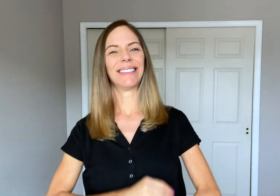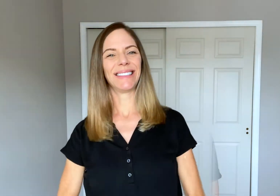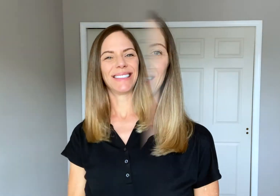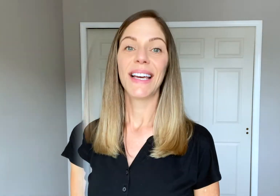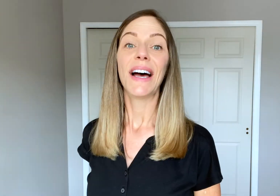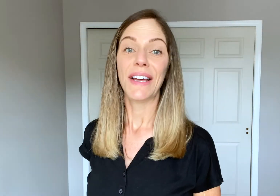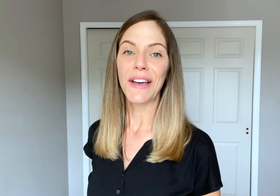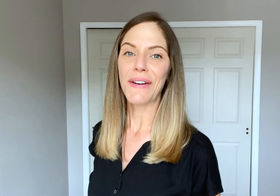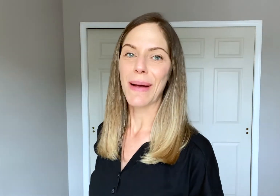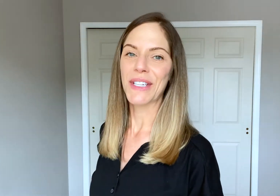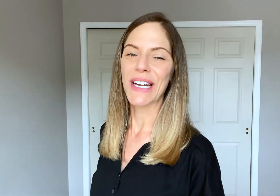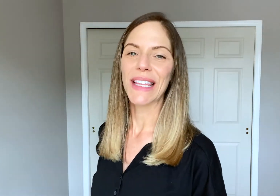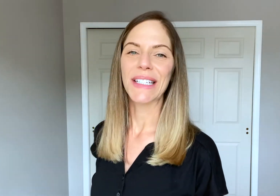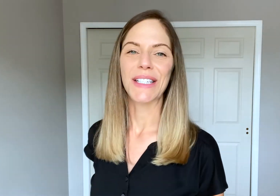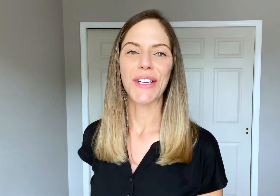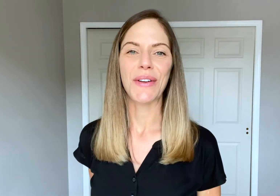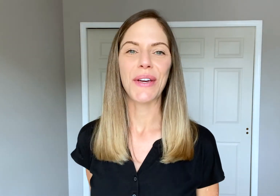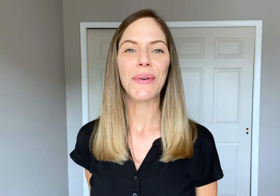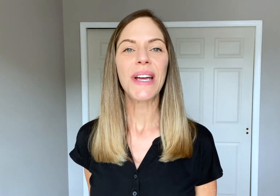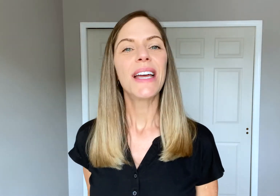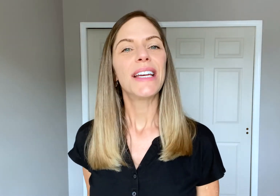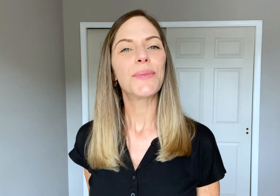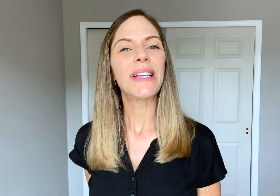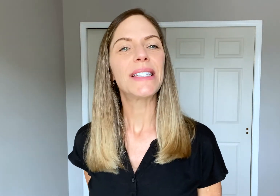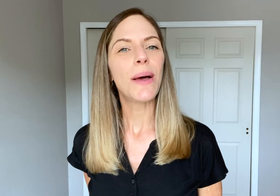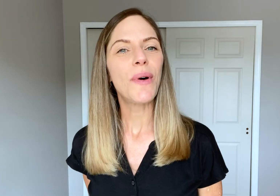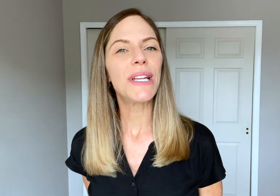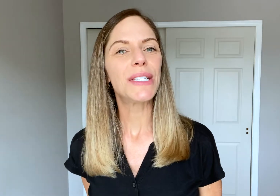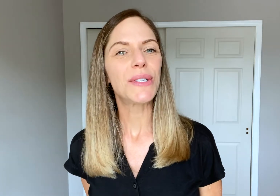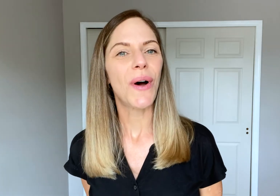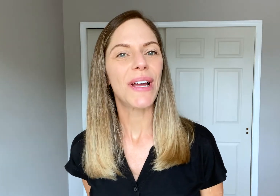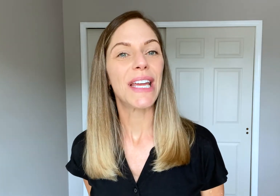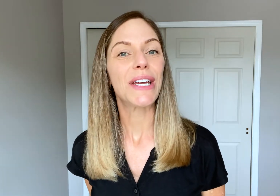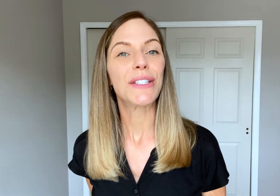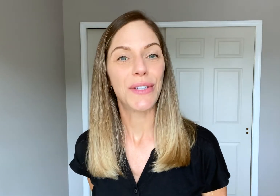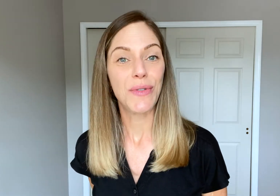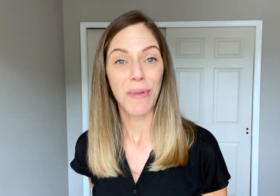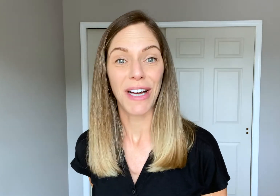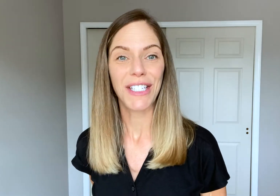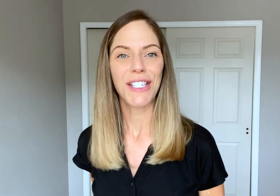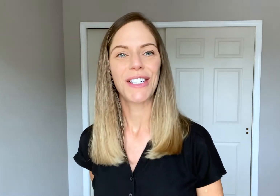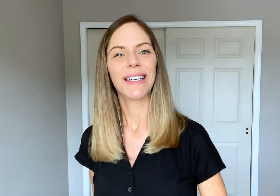Another option I'd like to show you is when someone is talking too much.